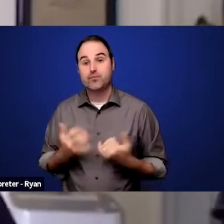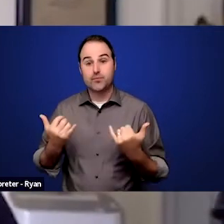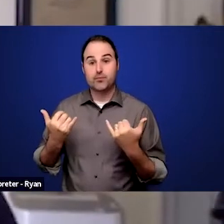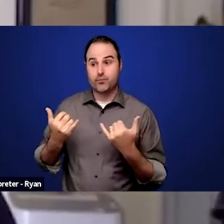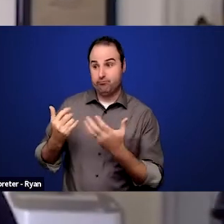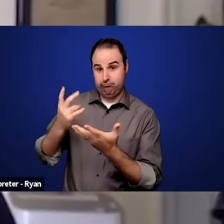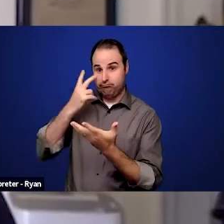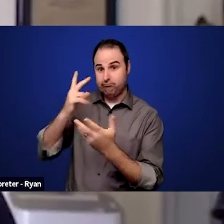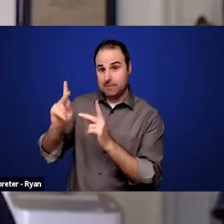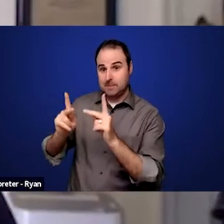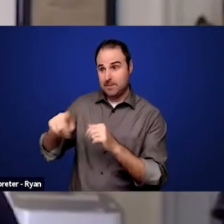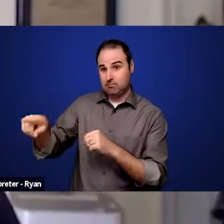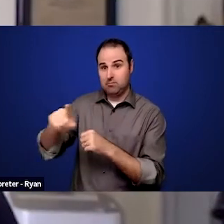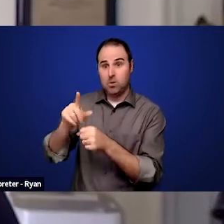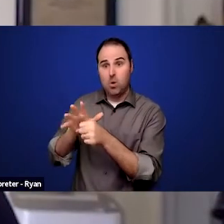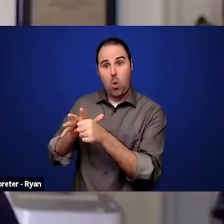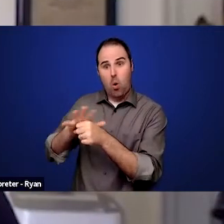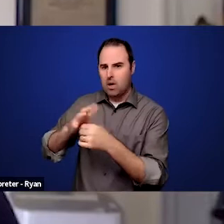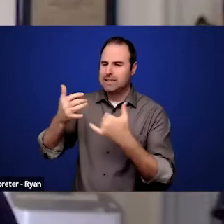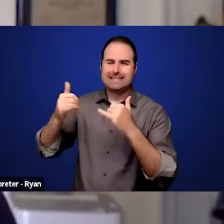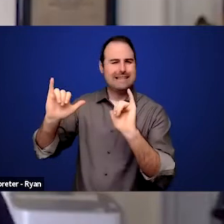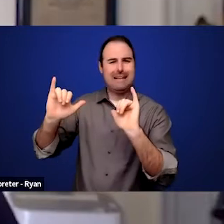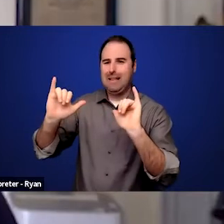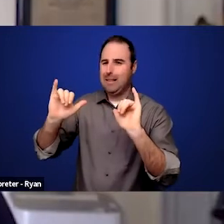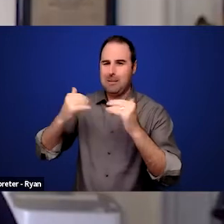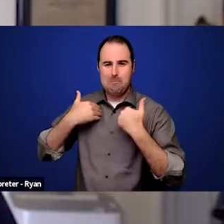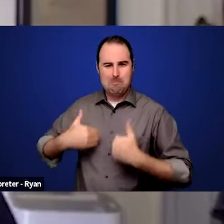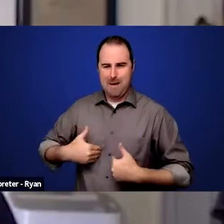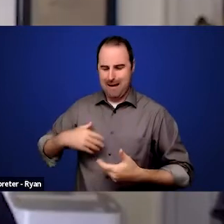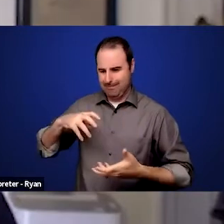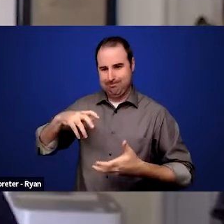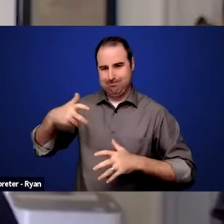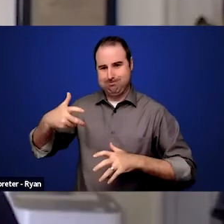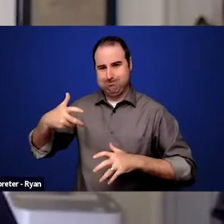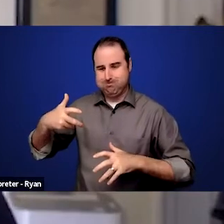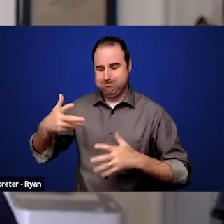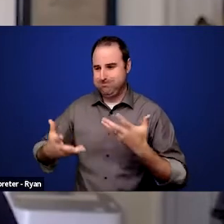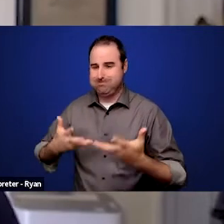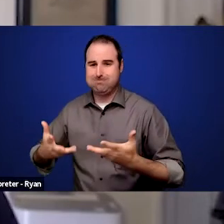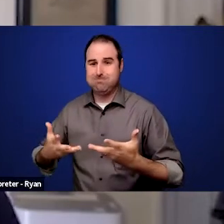whether or not that means they're gonna be able to get the supports they need, I don't know.